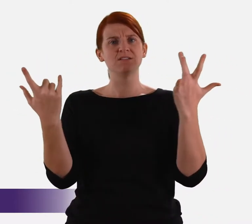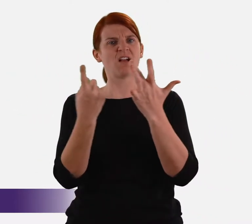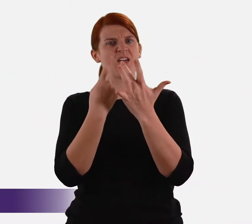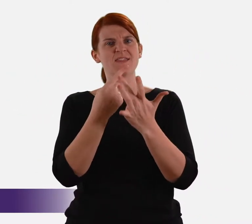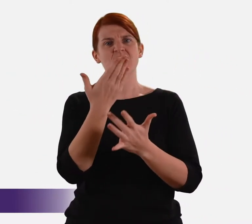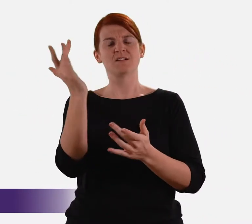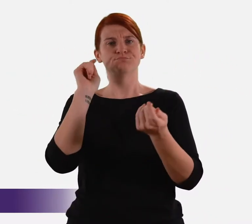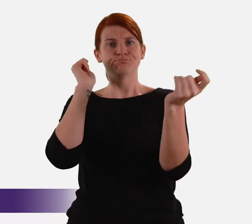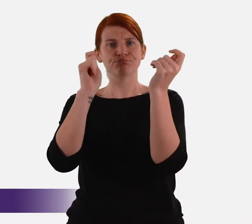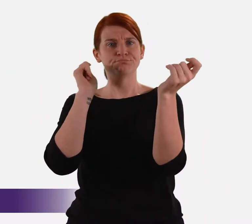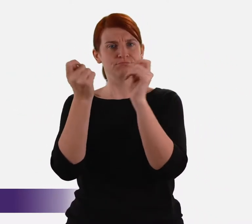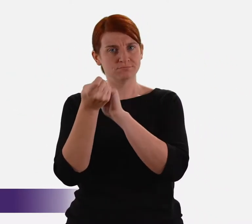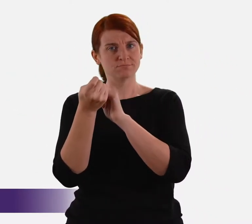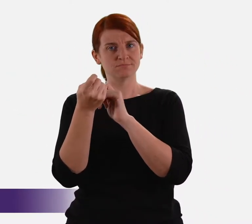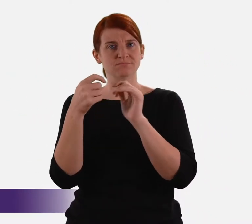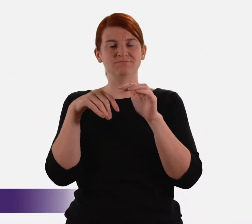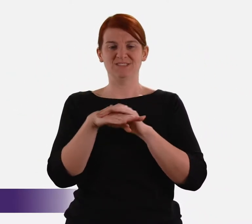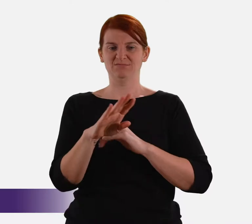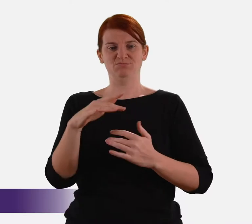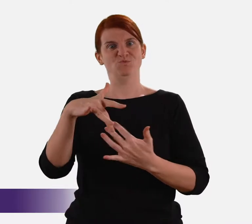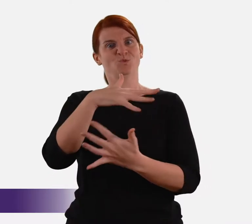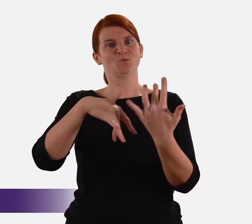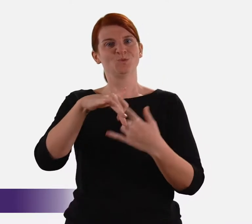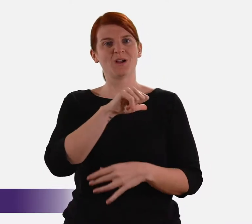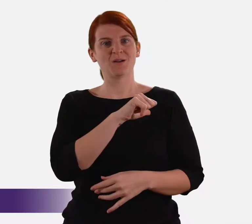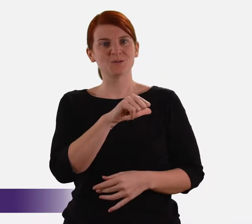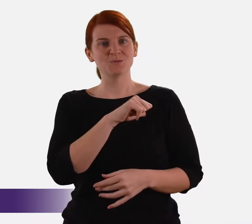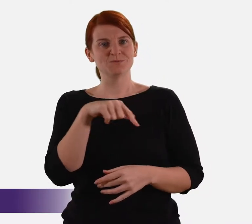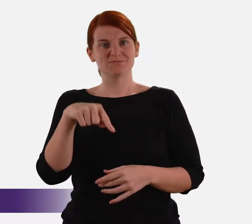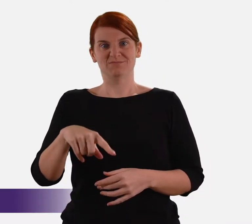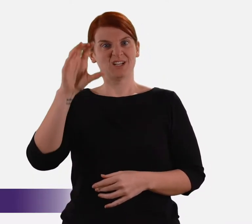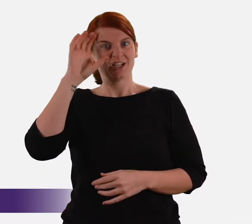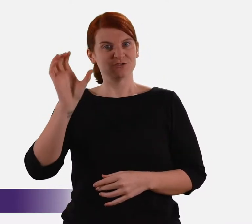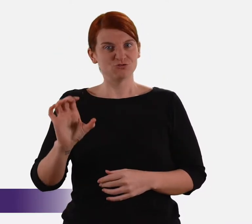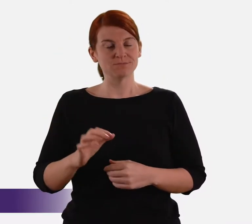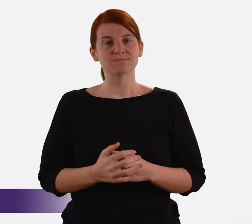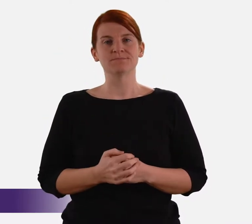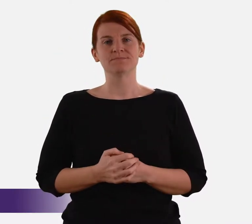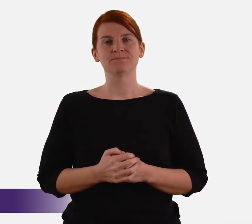There have been many other transformational changes in social attitudes in this country.